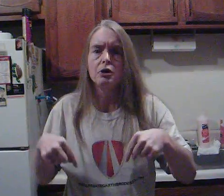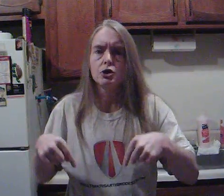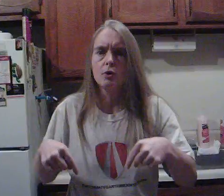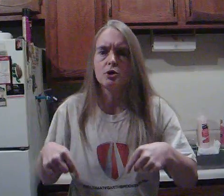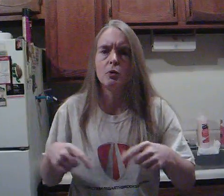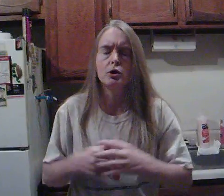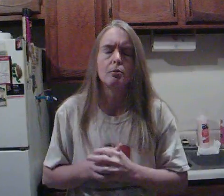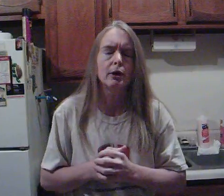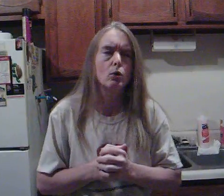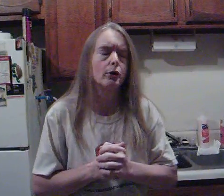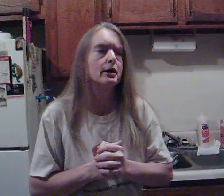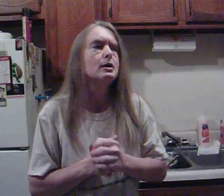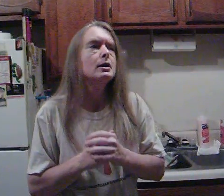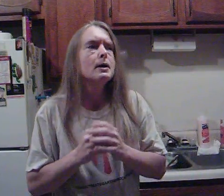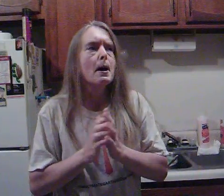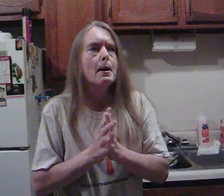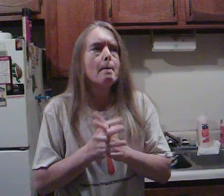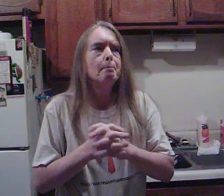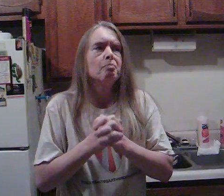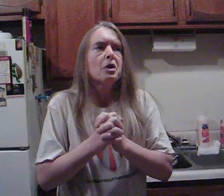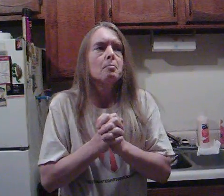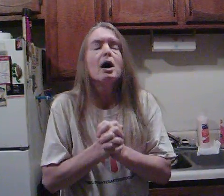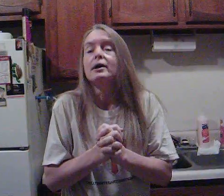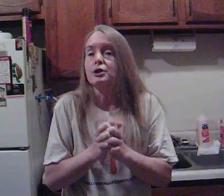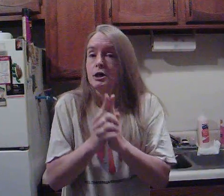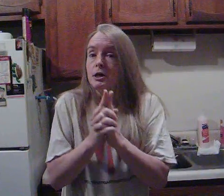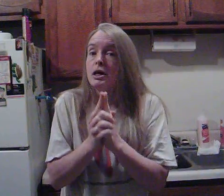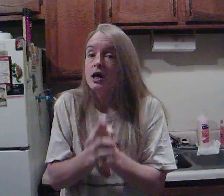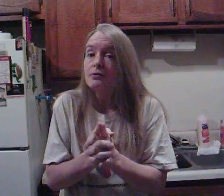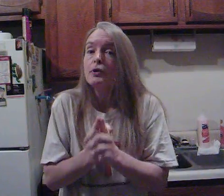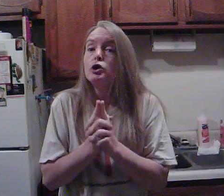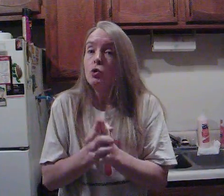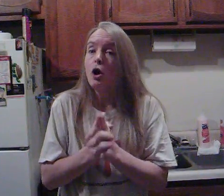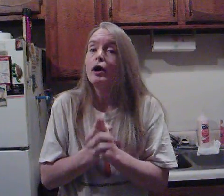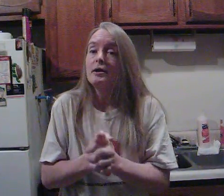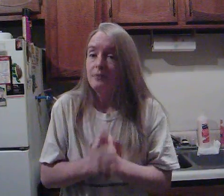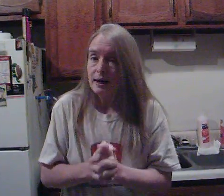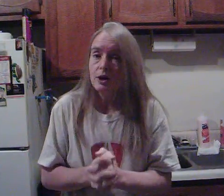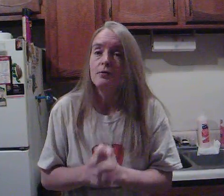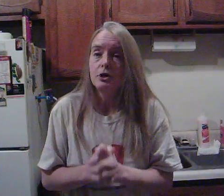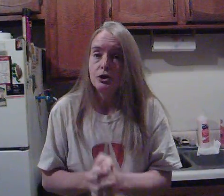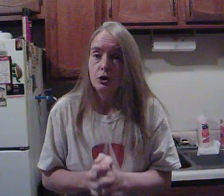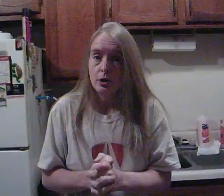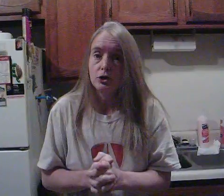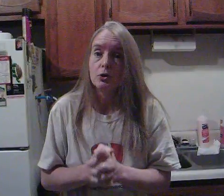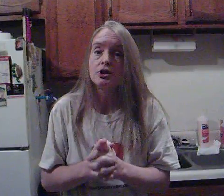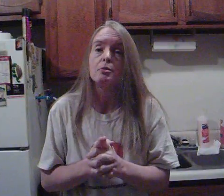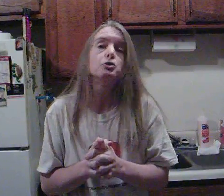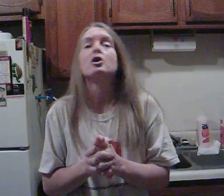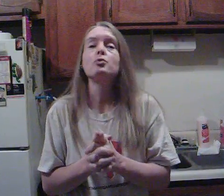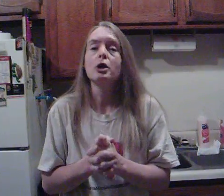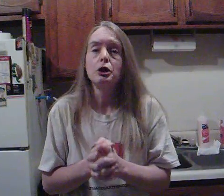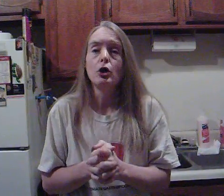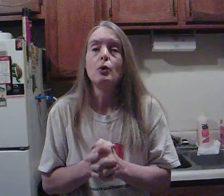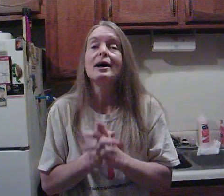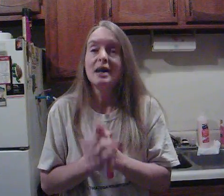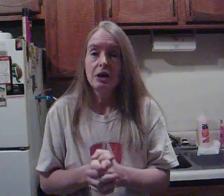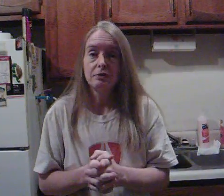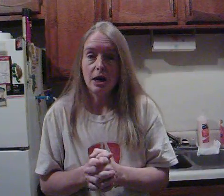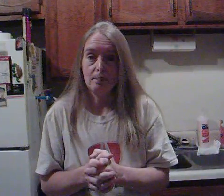in the description, where you can pre-order it. But if you are fan of this series There is something you're gonna Wanna know, ahead of time.